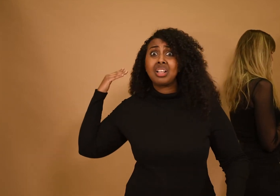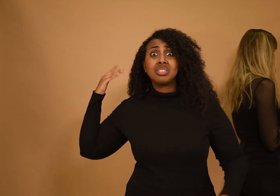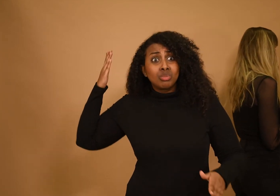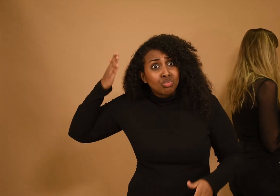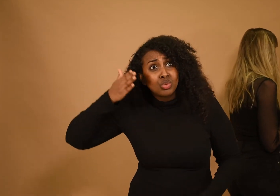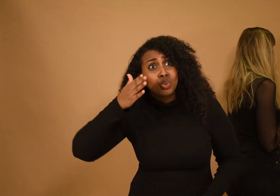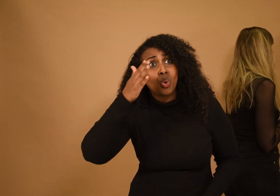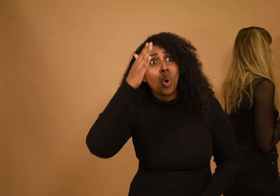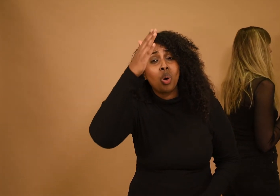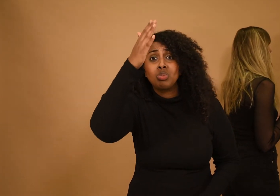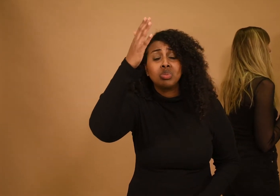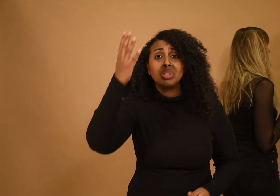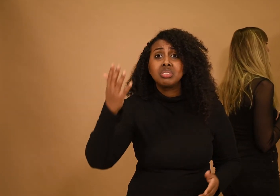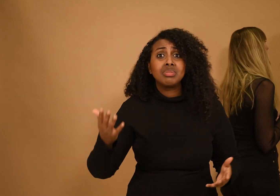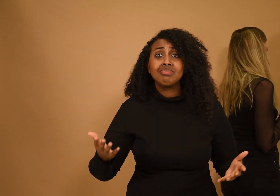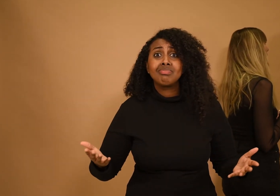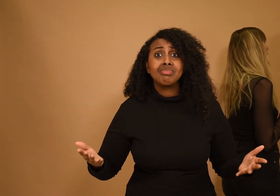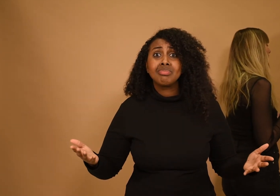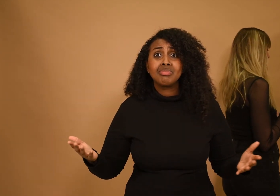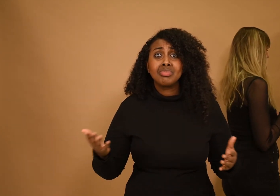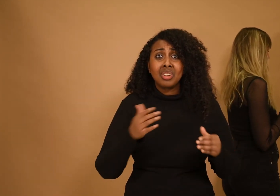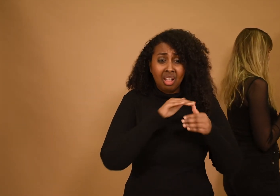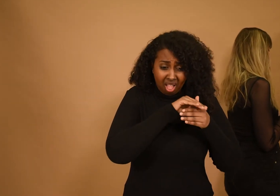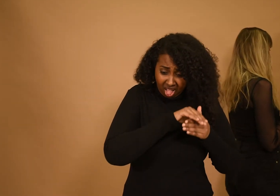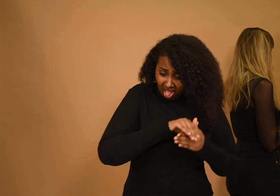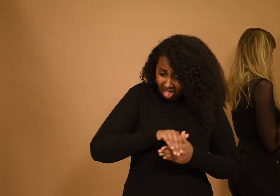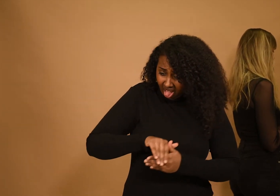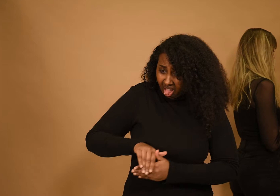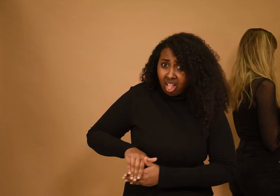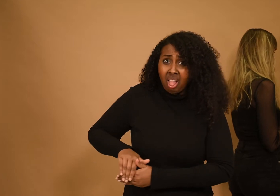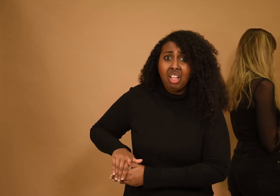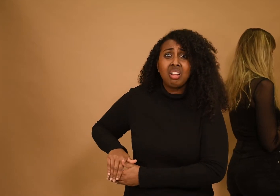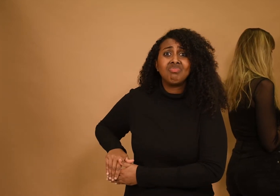not even that which we want to hide falls outside